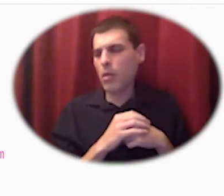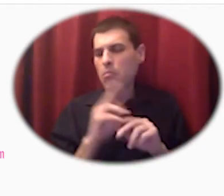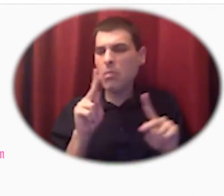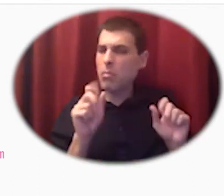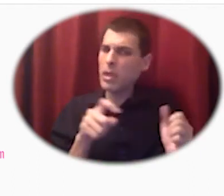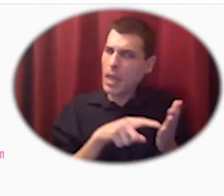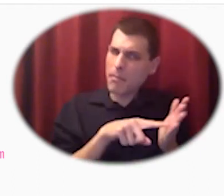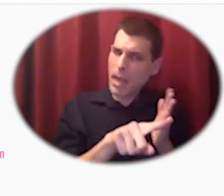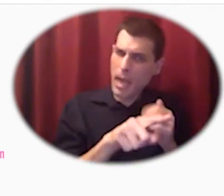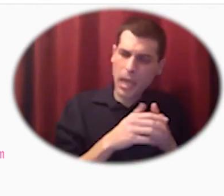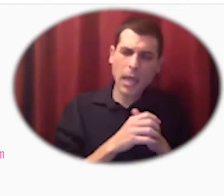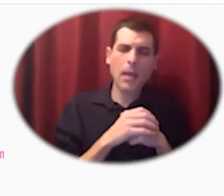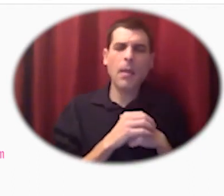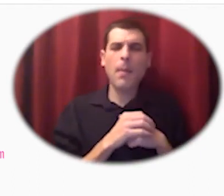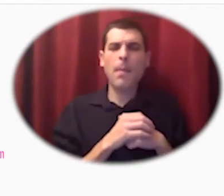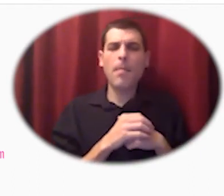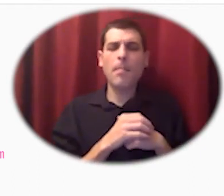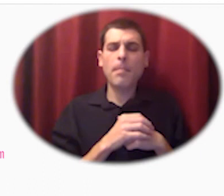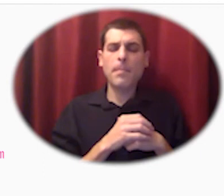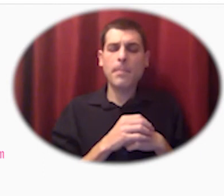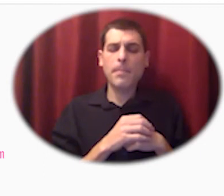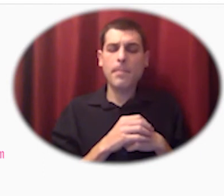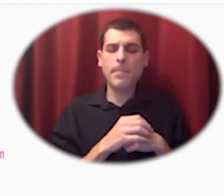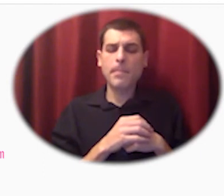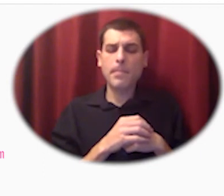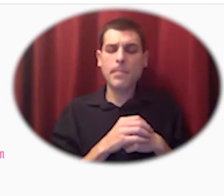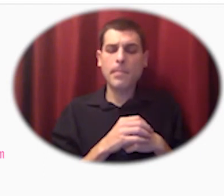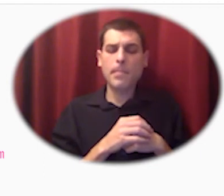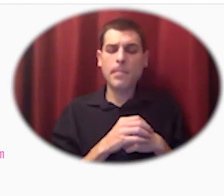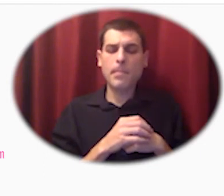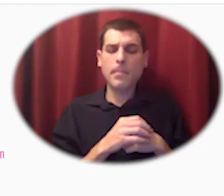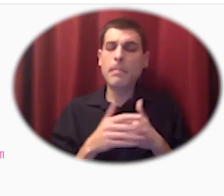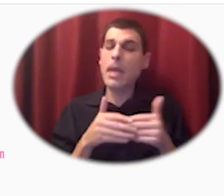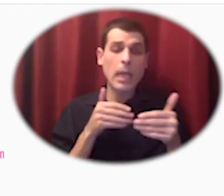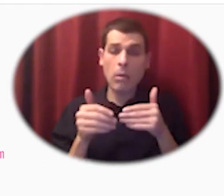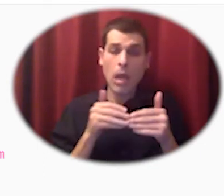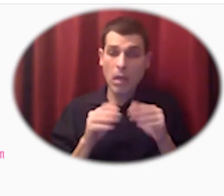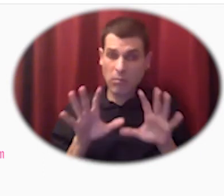so they're going to be making great big moves this year they just finished fundraising a